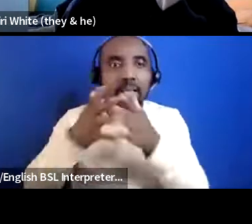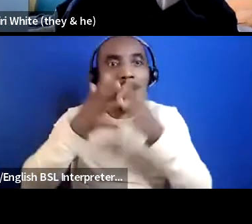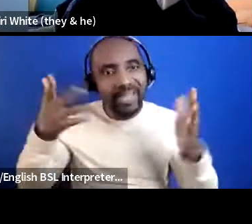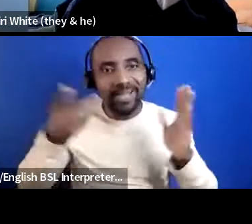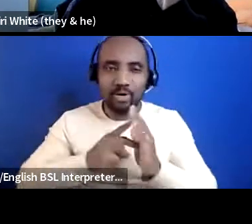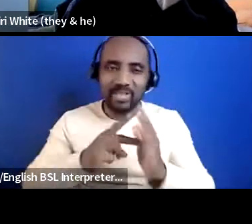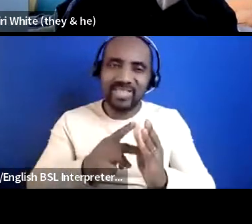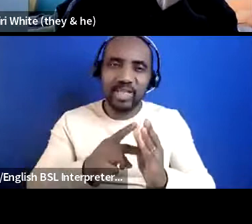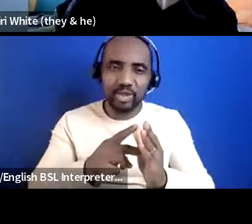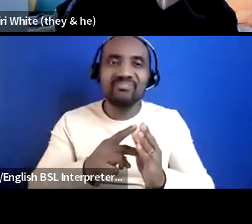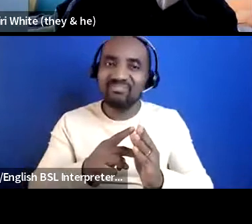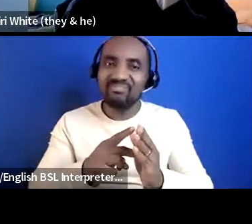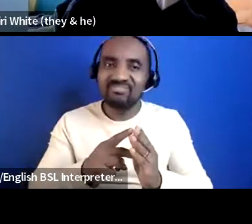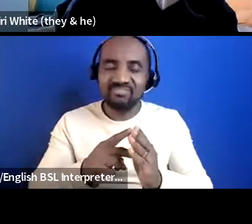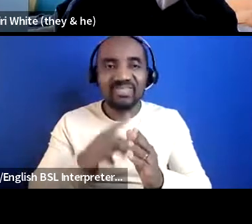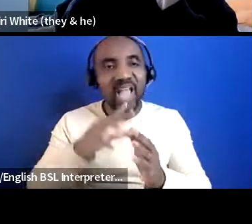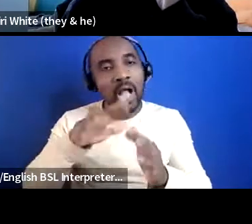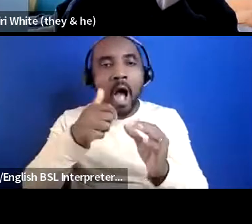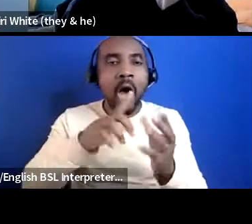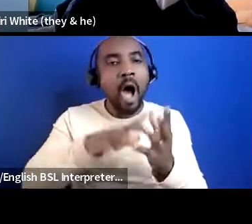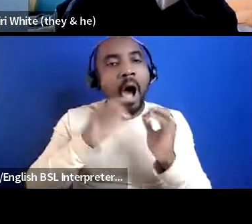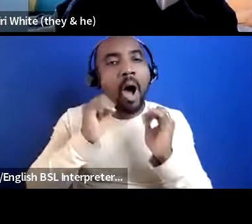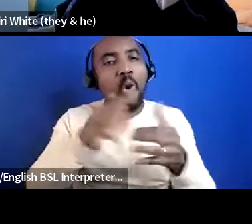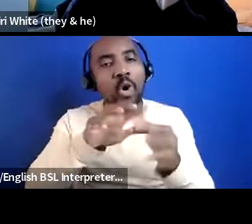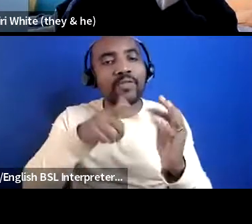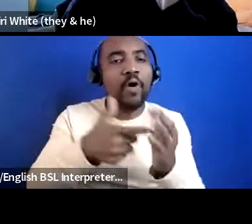like awards for all okay what is the national lottery's priorities for this year what's comic